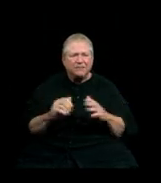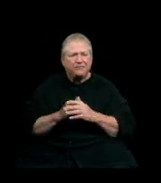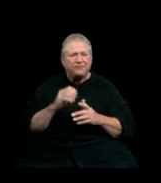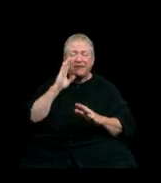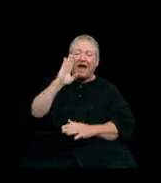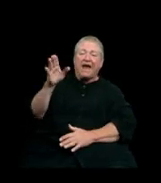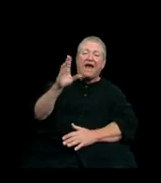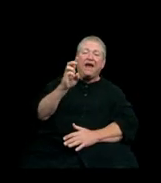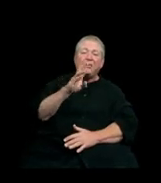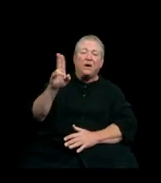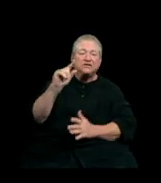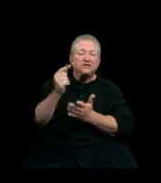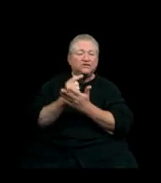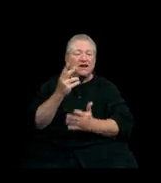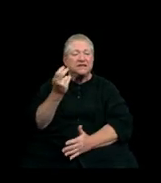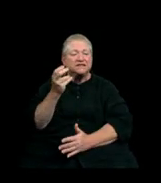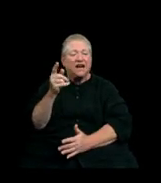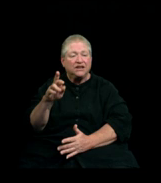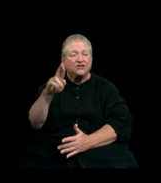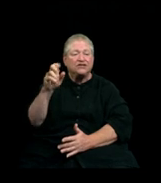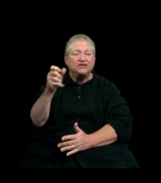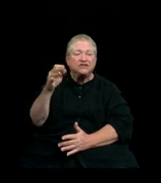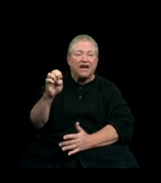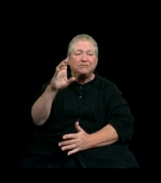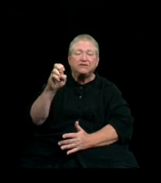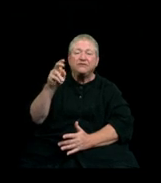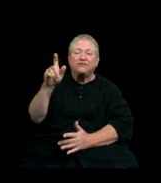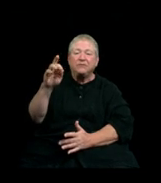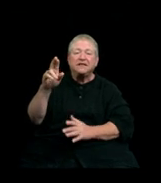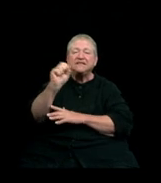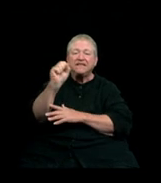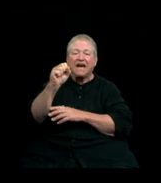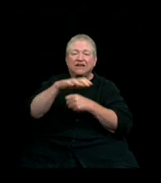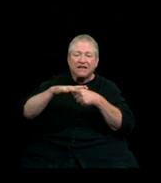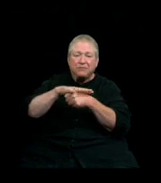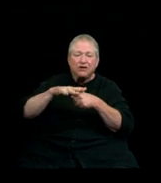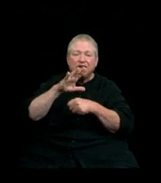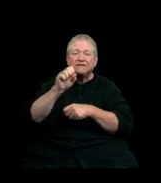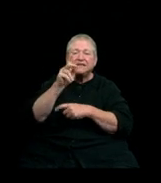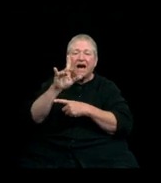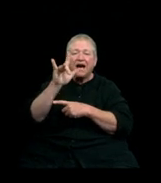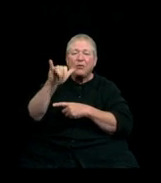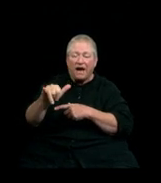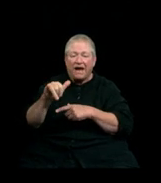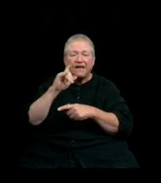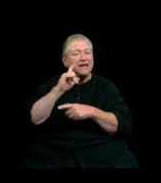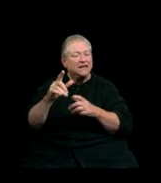Hey Western grads, it's Hunter checking in with you from the Seattle neighborhood of Skyway. Congrats Western grads, we did it. After all the time energy and effort